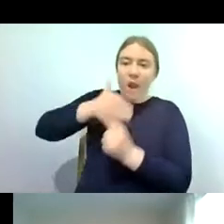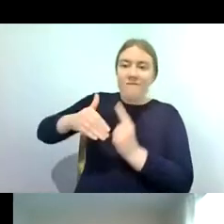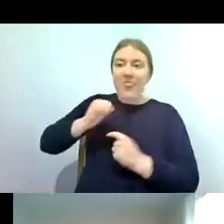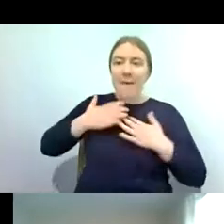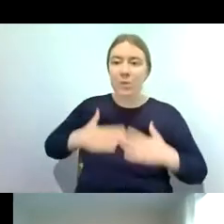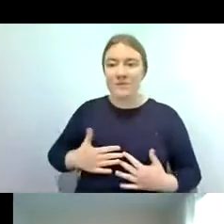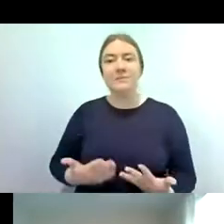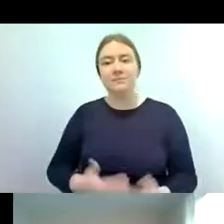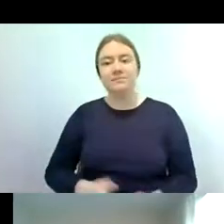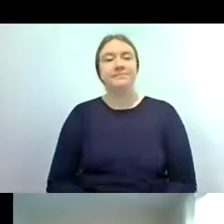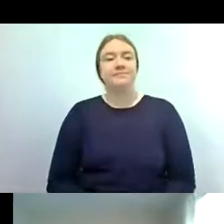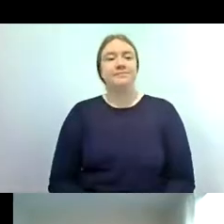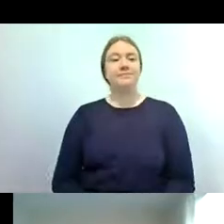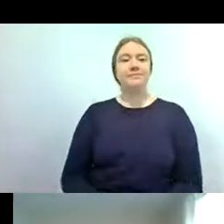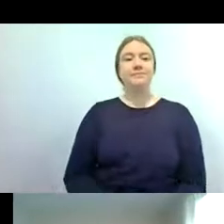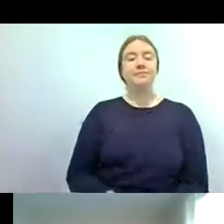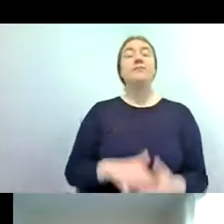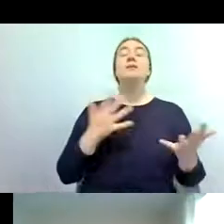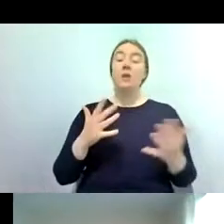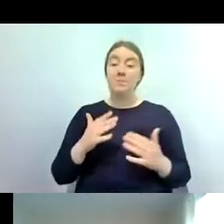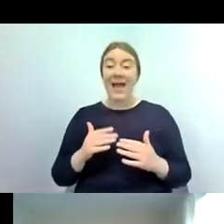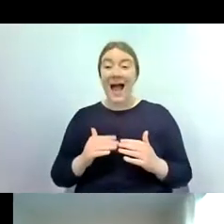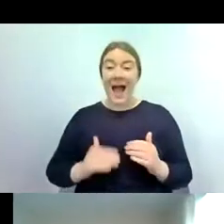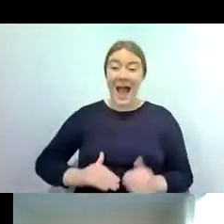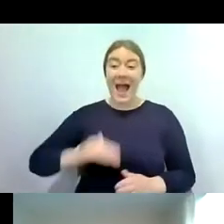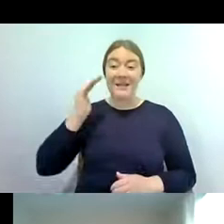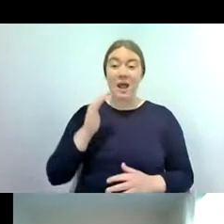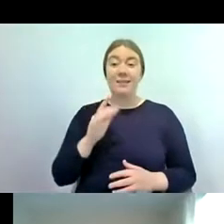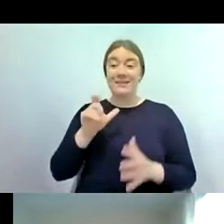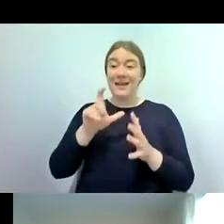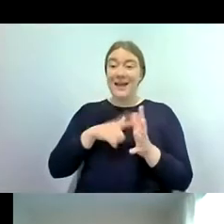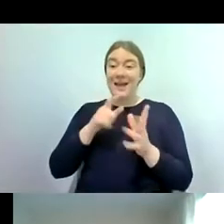and so adult caddisflies are very similar in appearance to moths